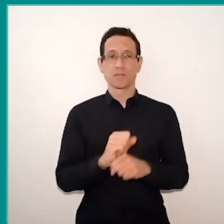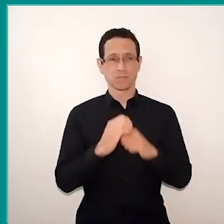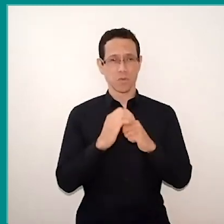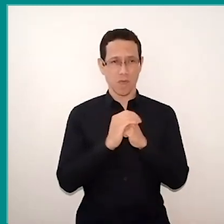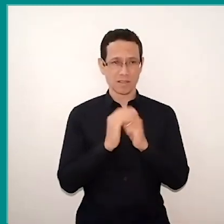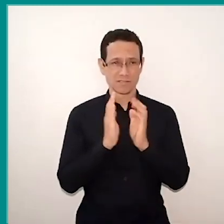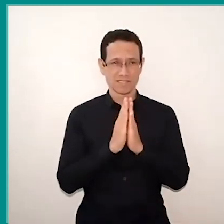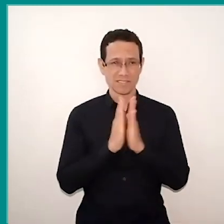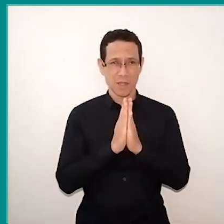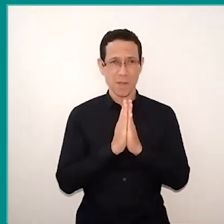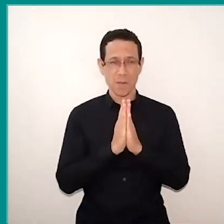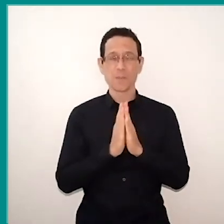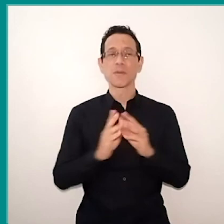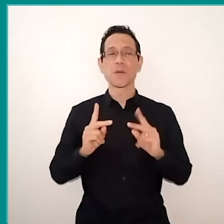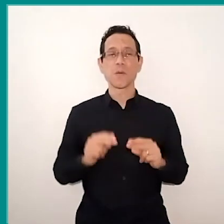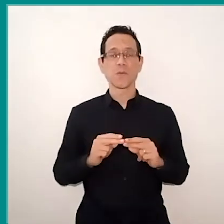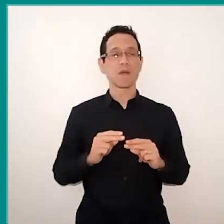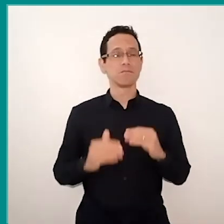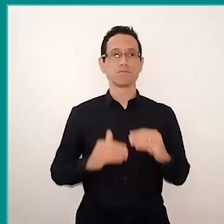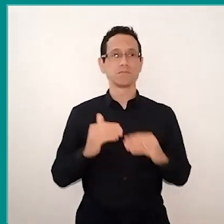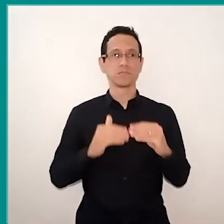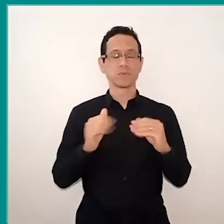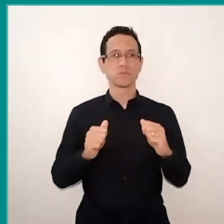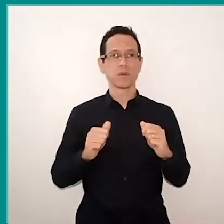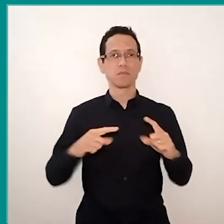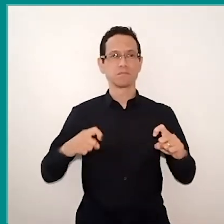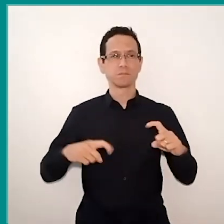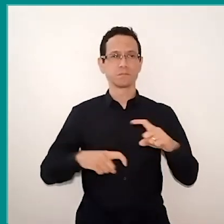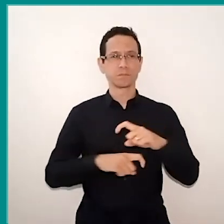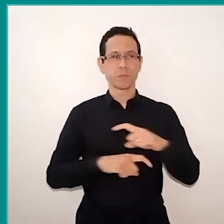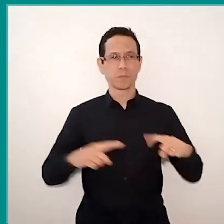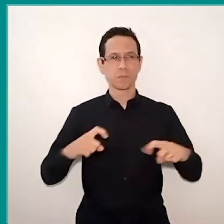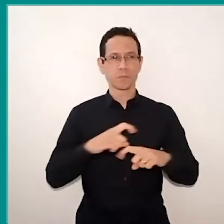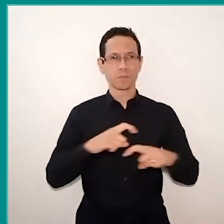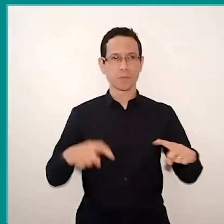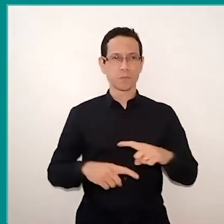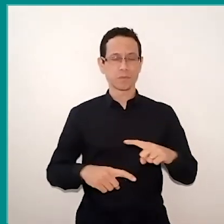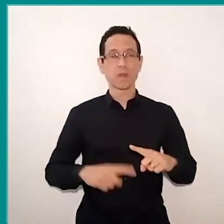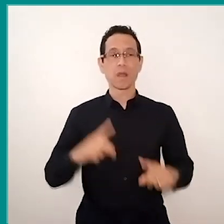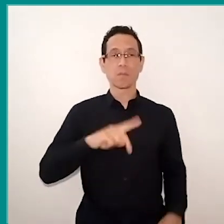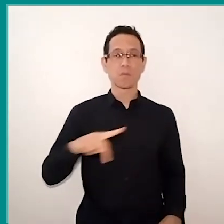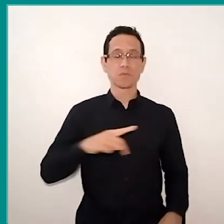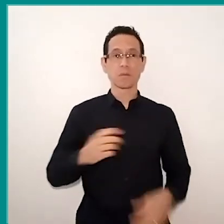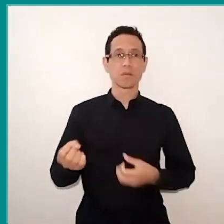as if I were developed to worms, my teacher came and taught me: